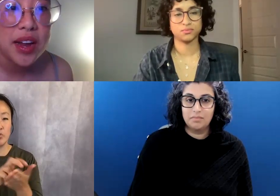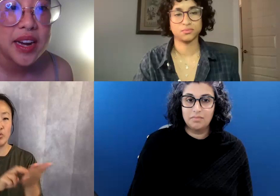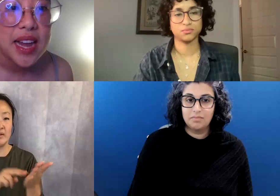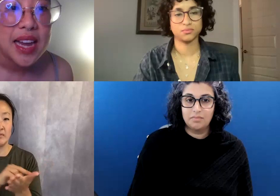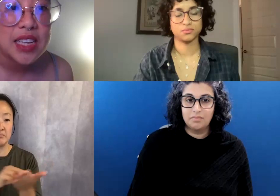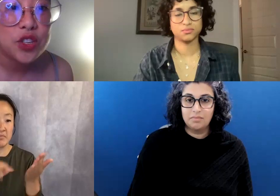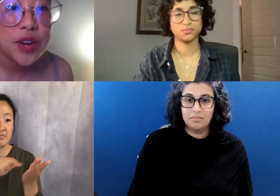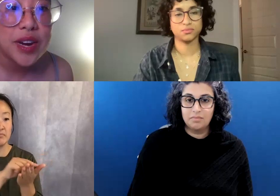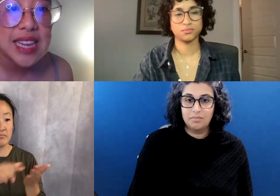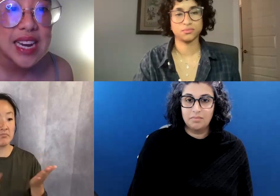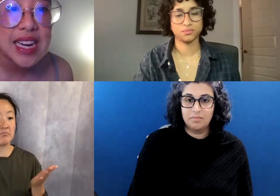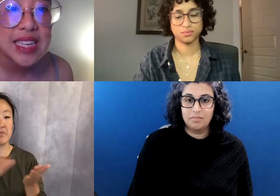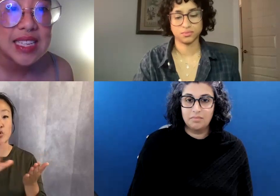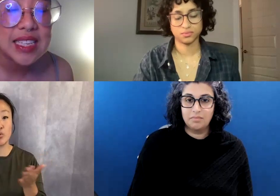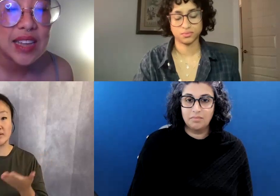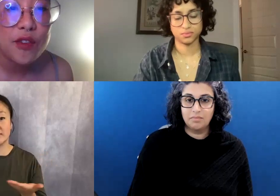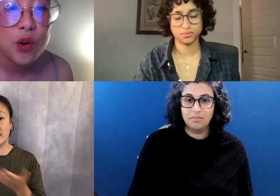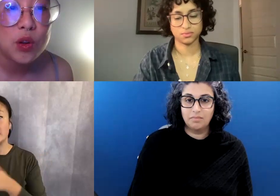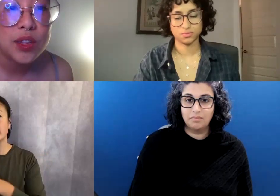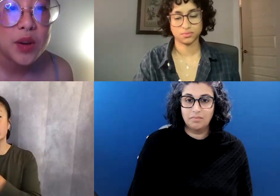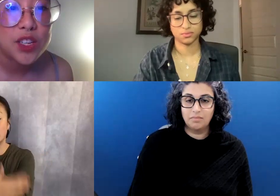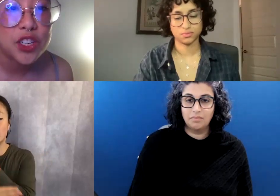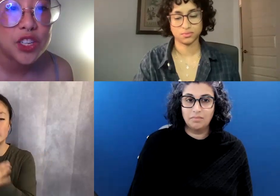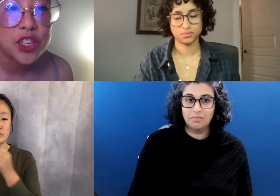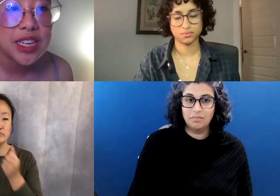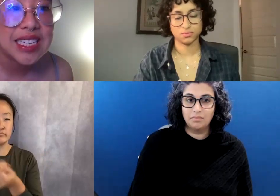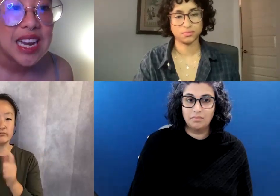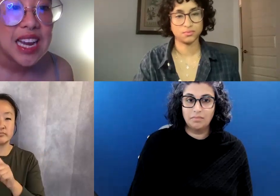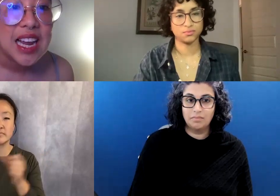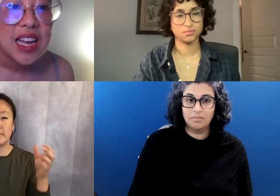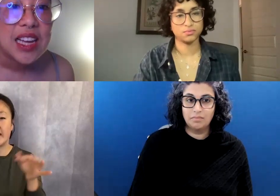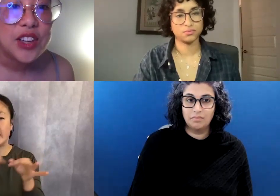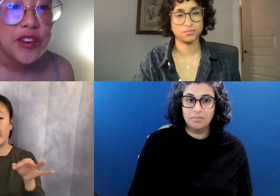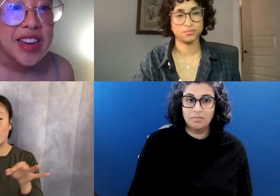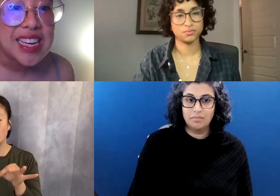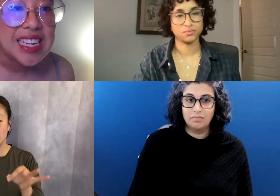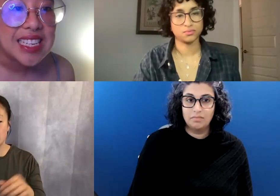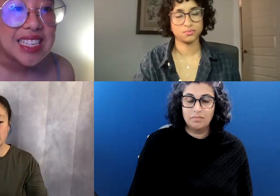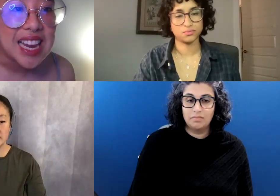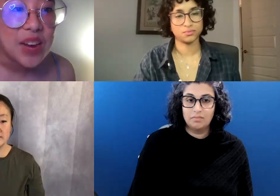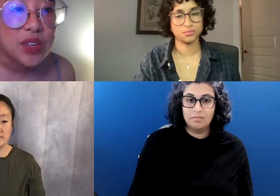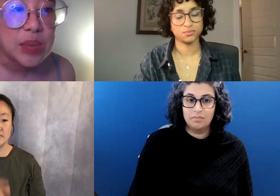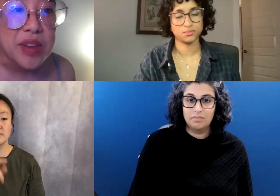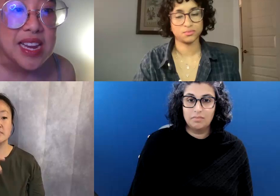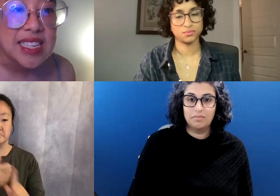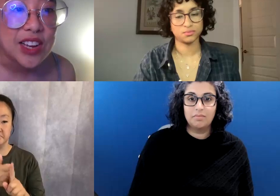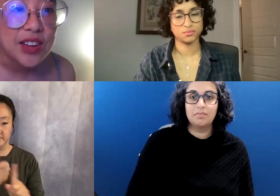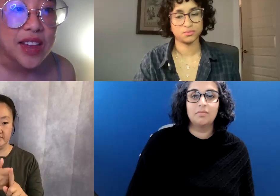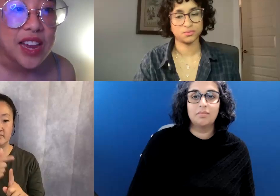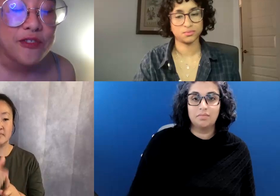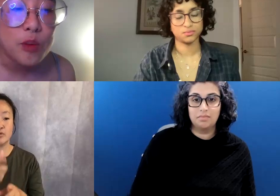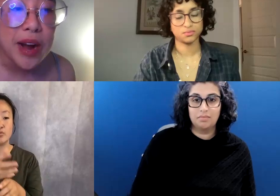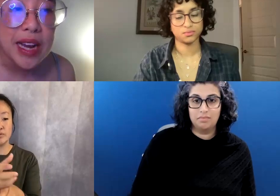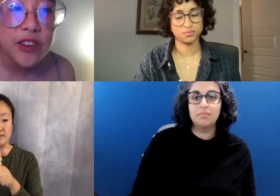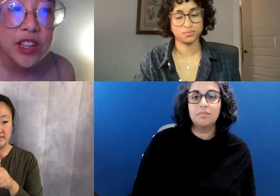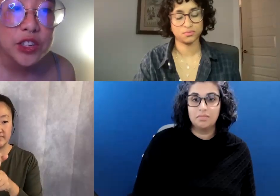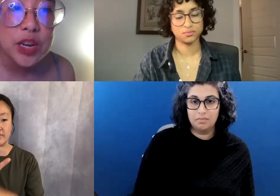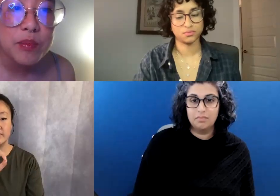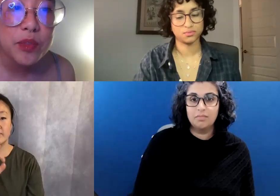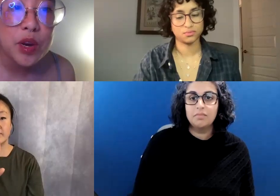and is translated into several languages. Tarfia is the recipient of a Fulbright Fellowship,